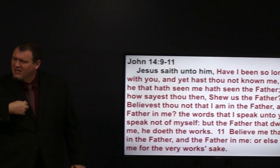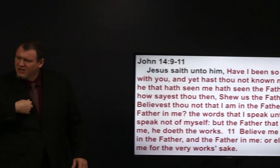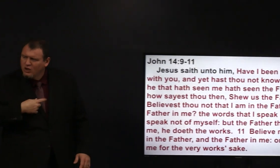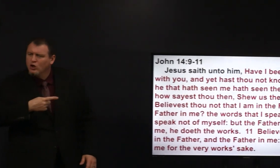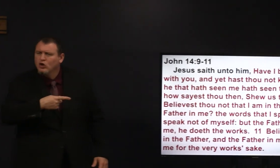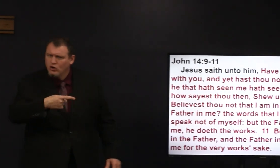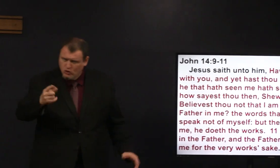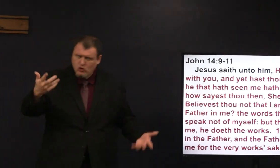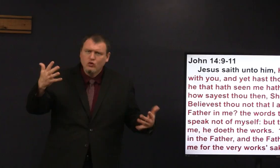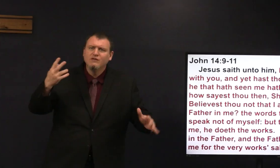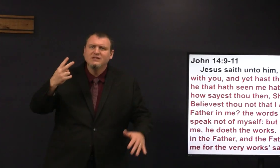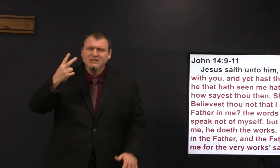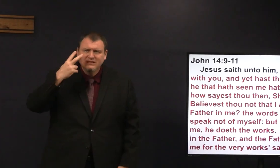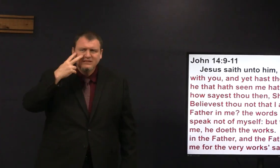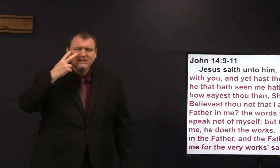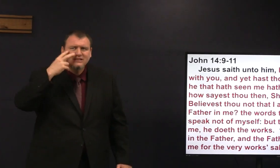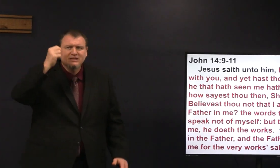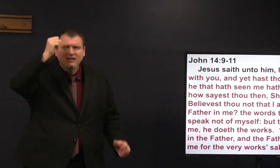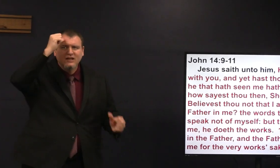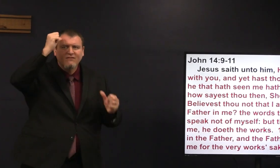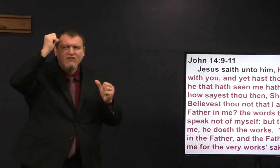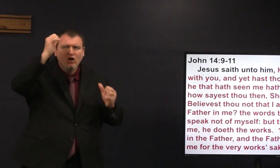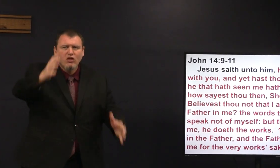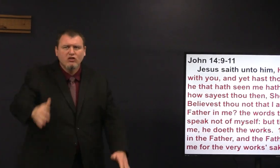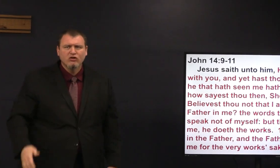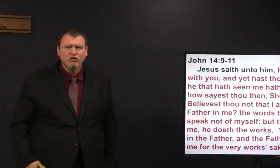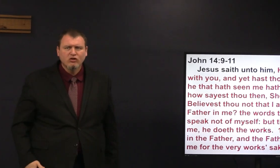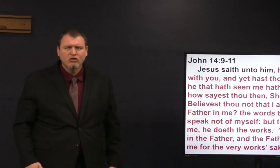if you've seen me you've seen the father